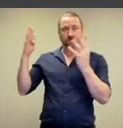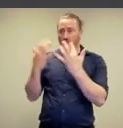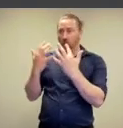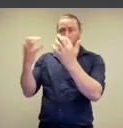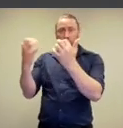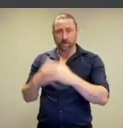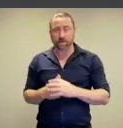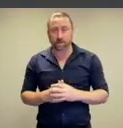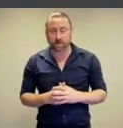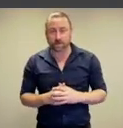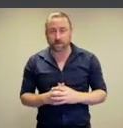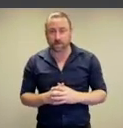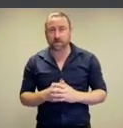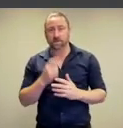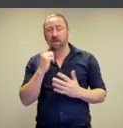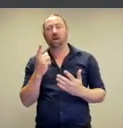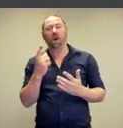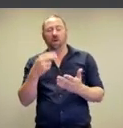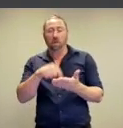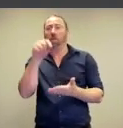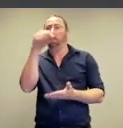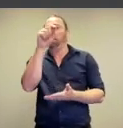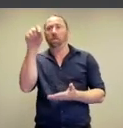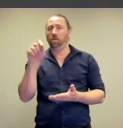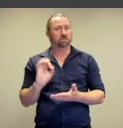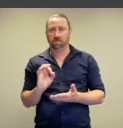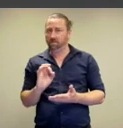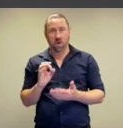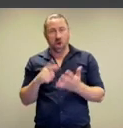audience and he's replaced the artist's